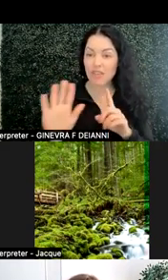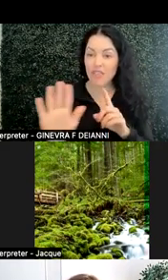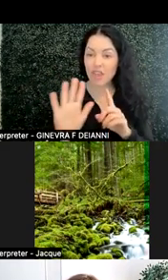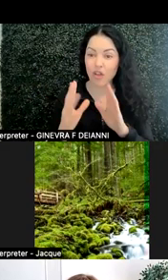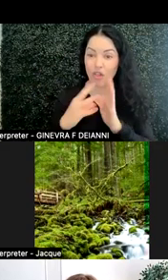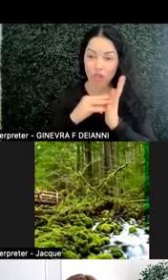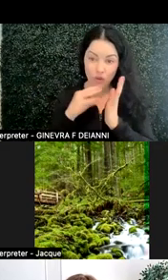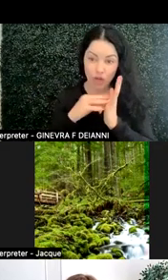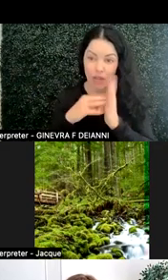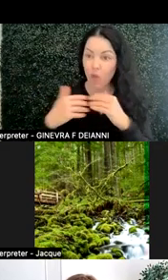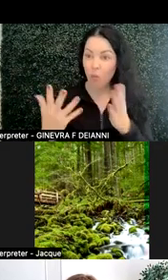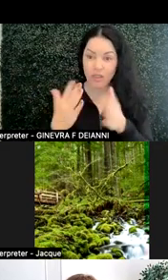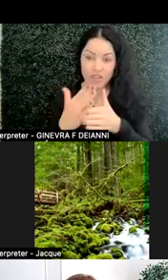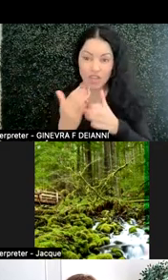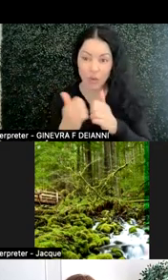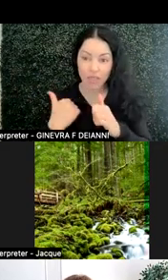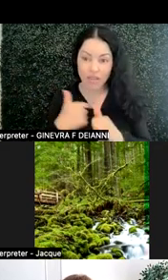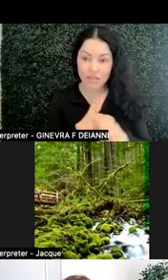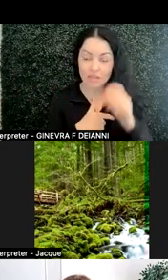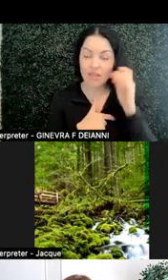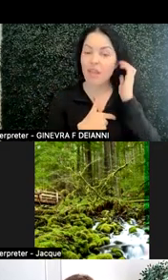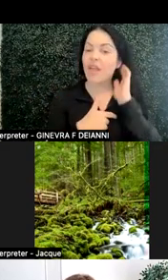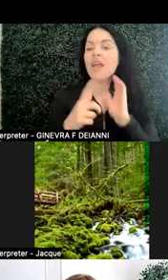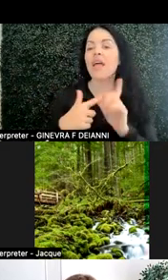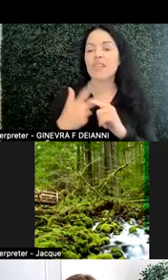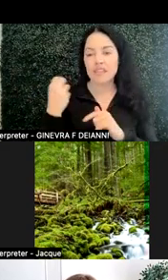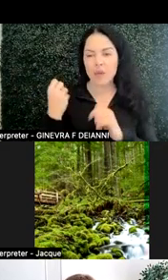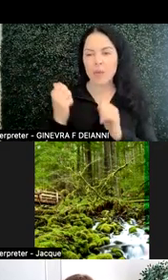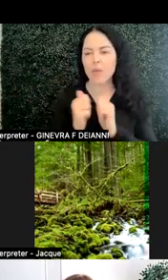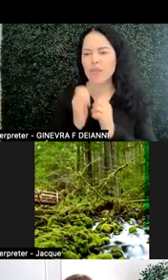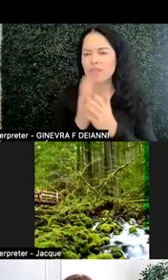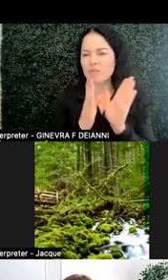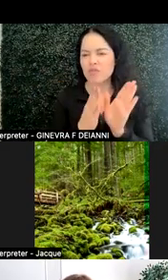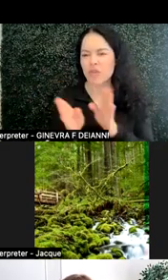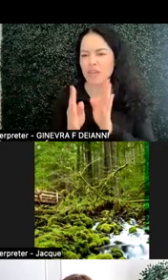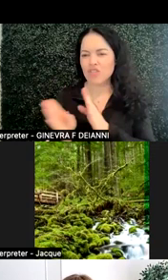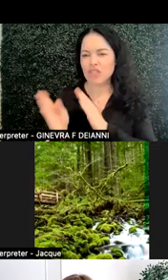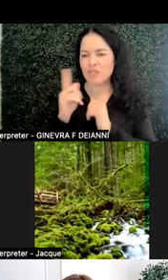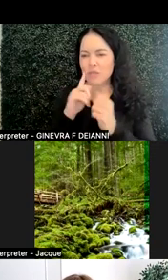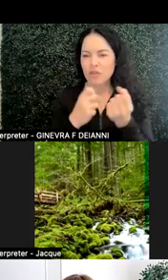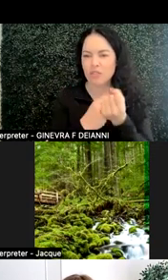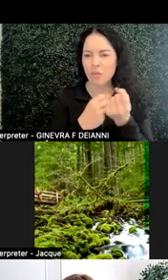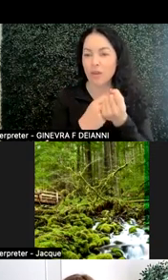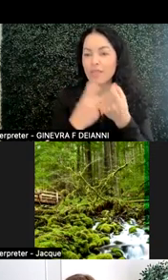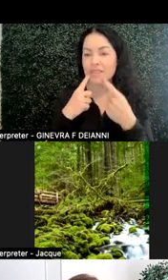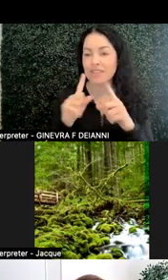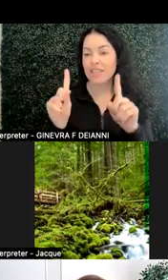they shared with us. And then take away with some strategies for supporting the success in STEM learning